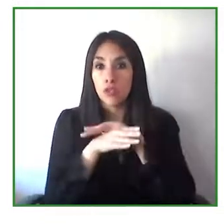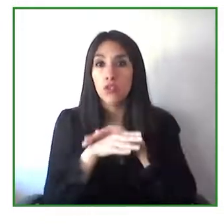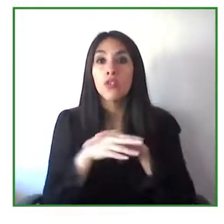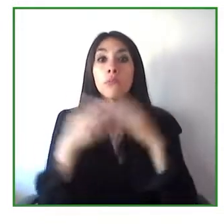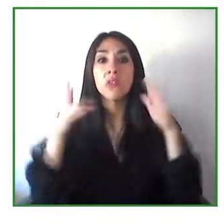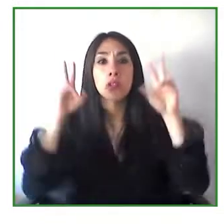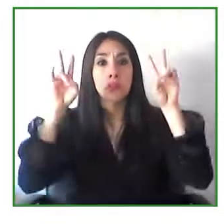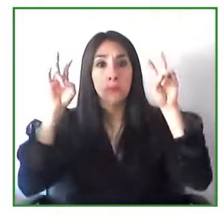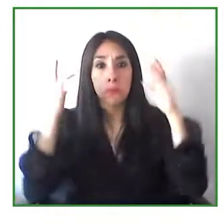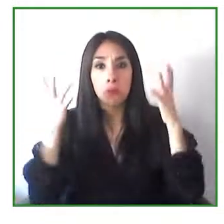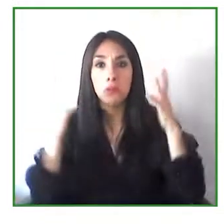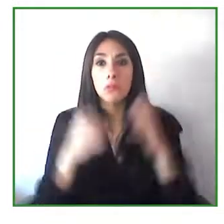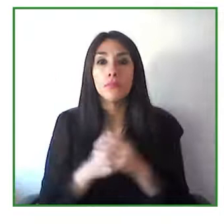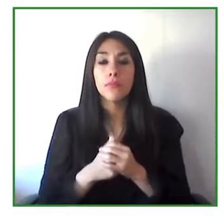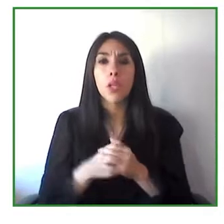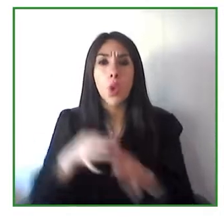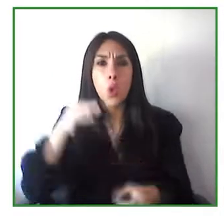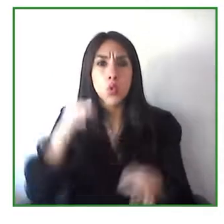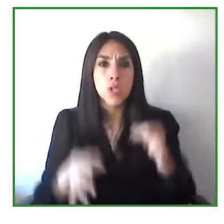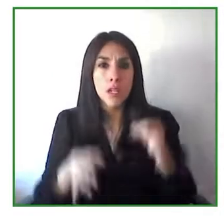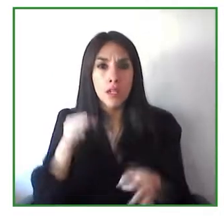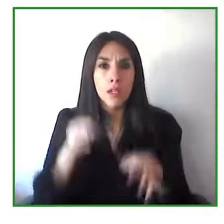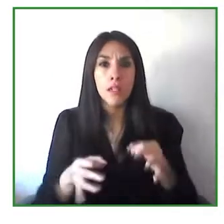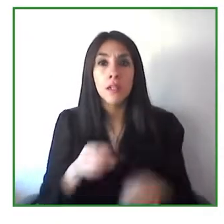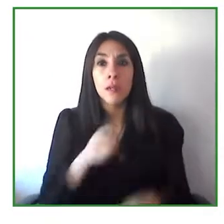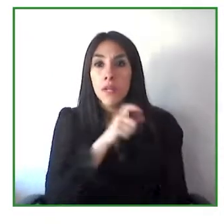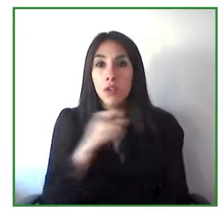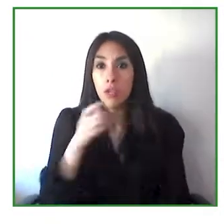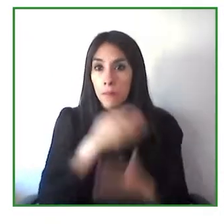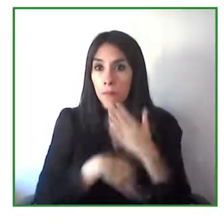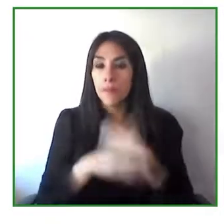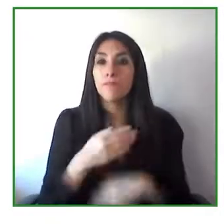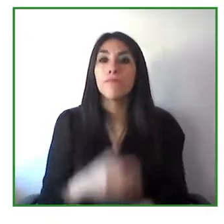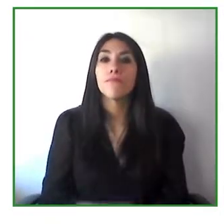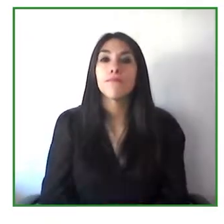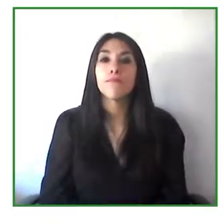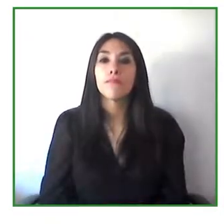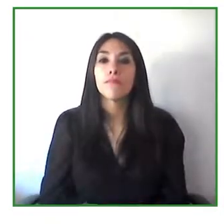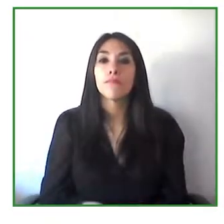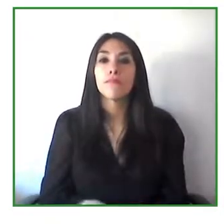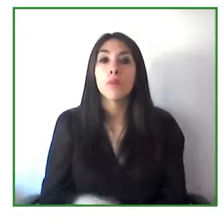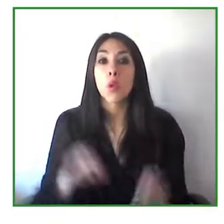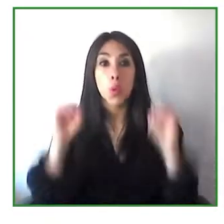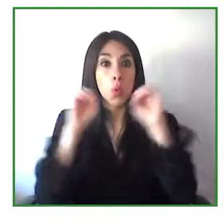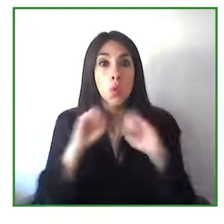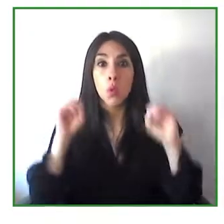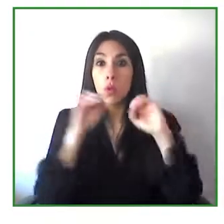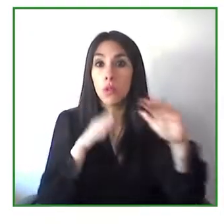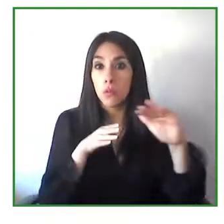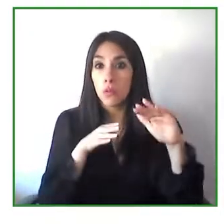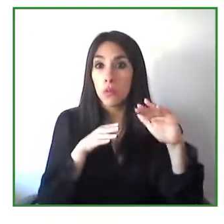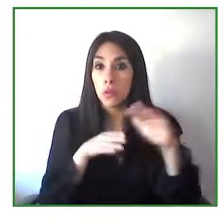the services and benefits of daily life people with disabilities are not recognized